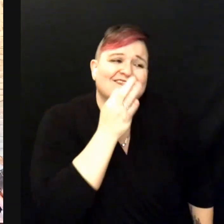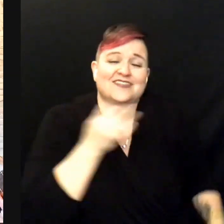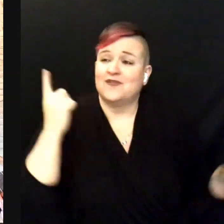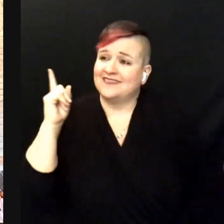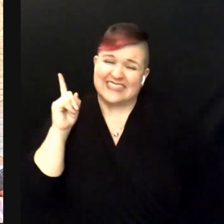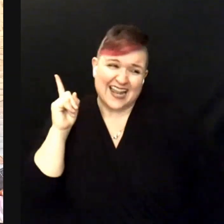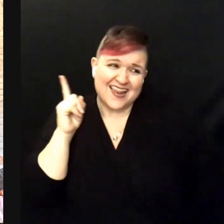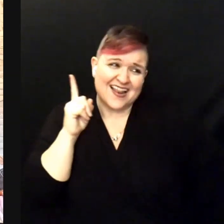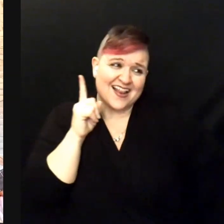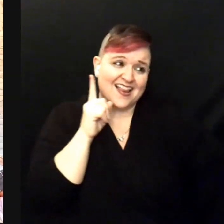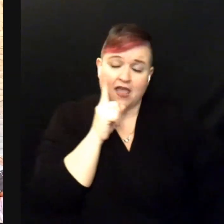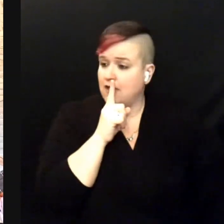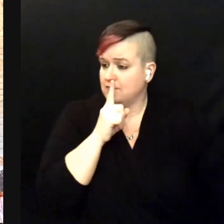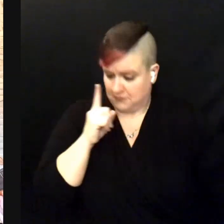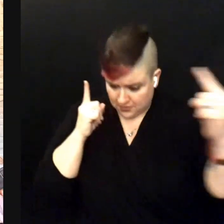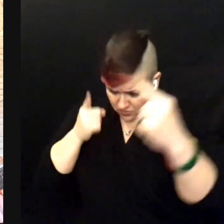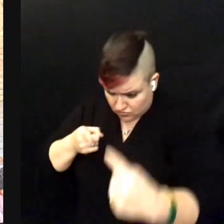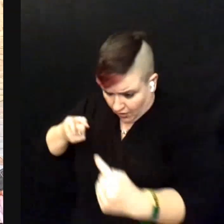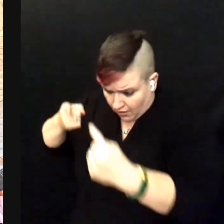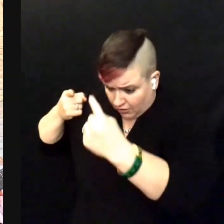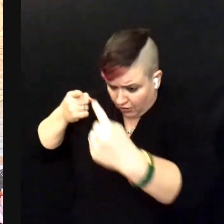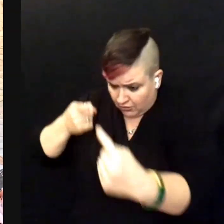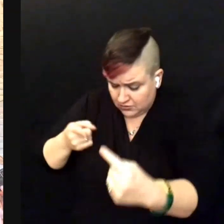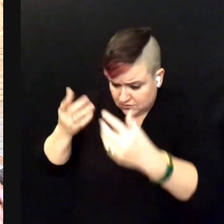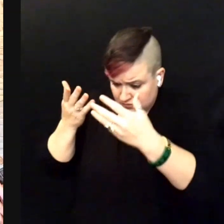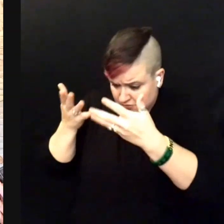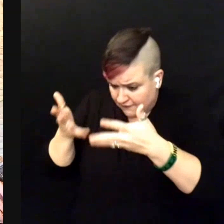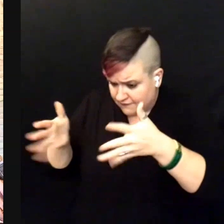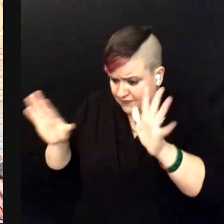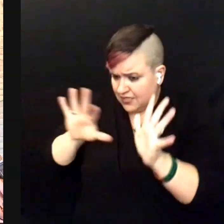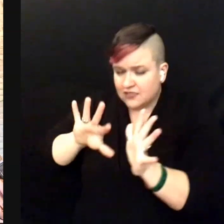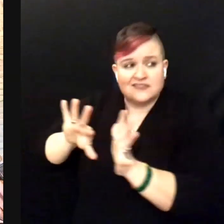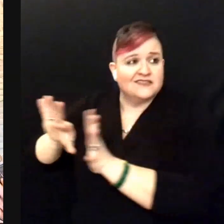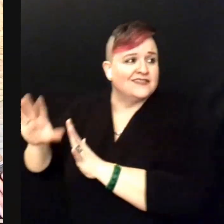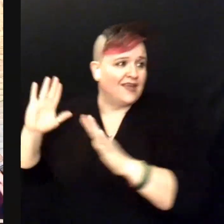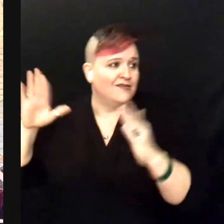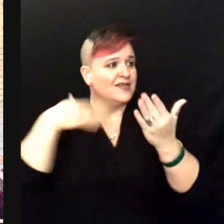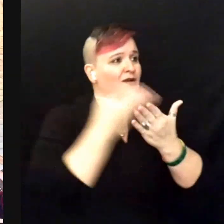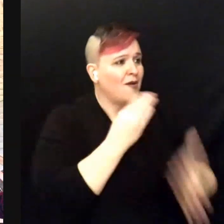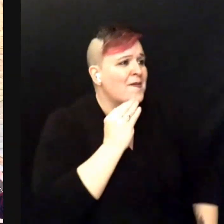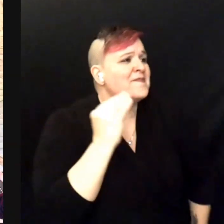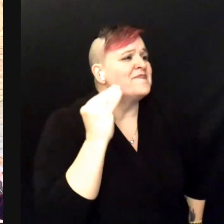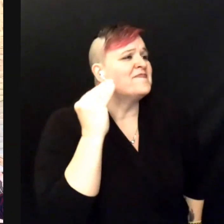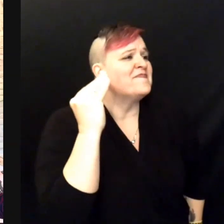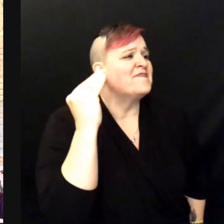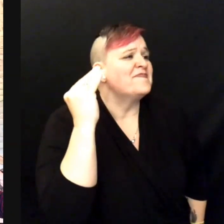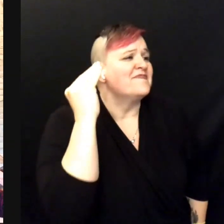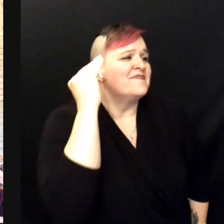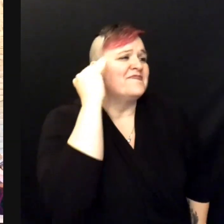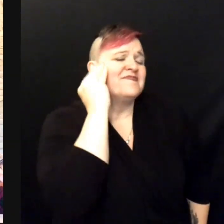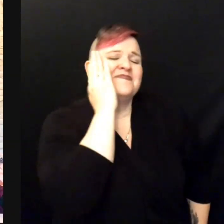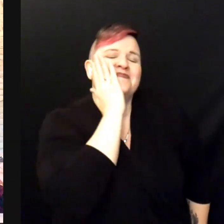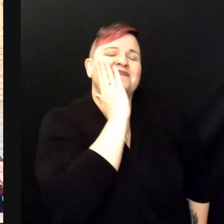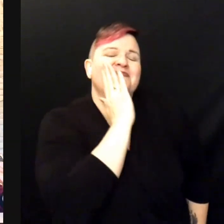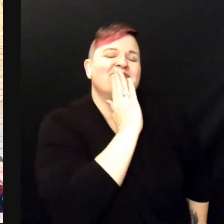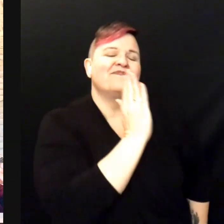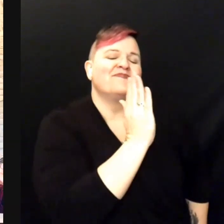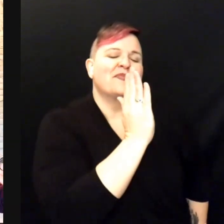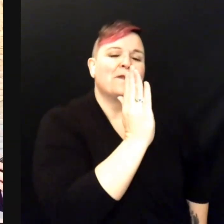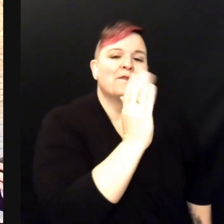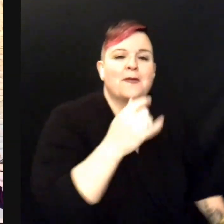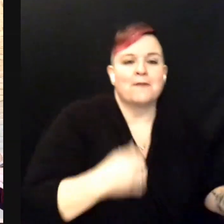the weather is changing I’m going home